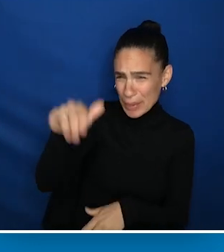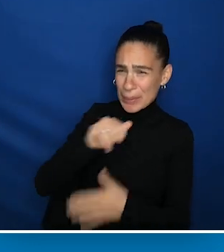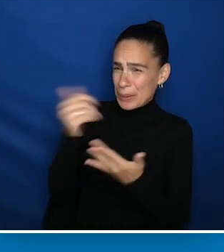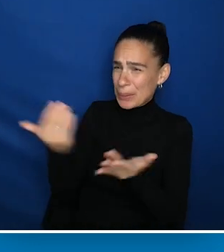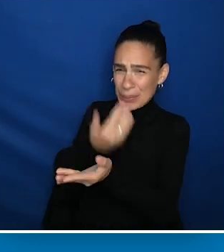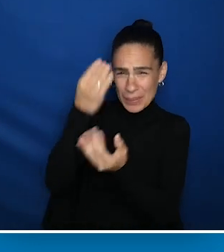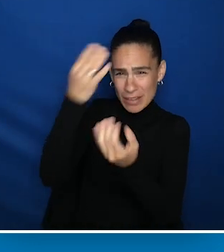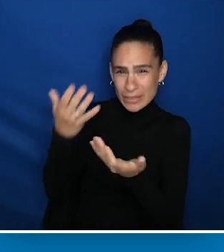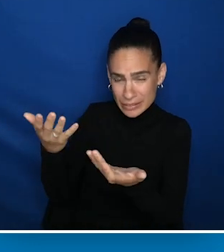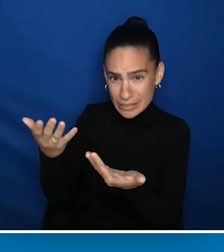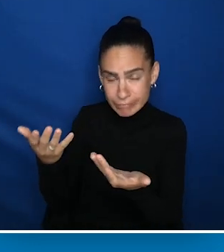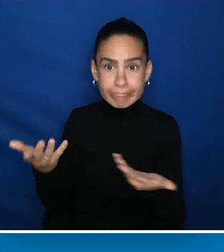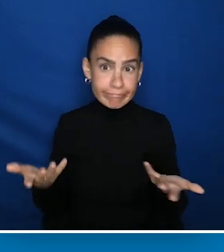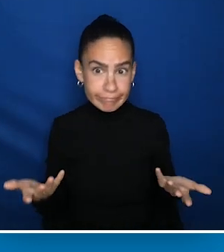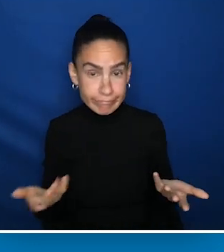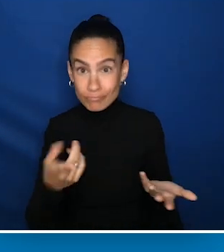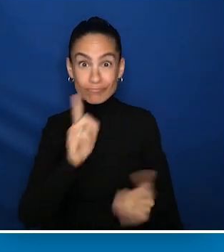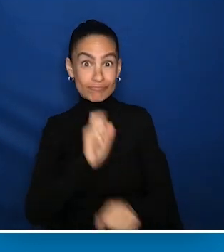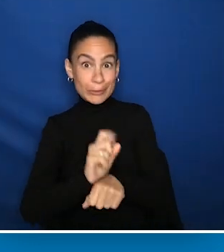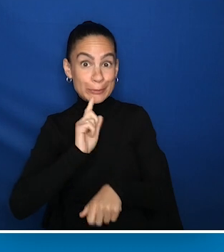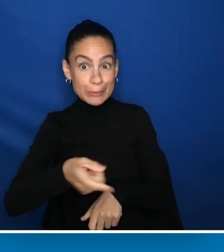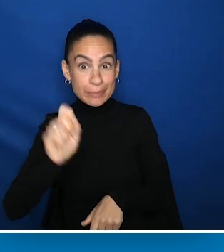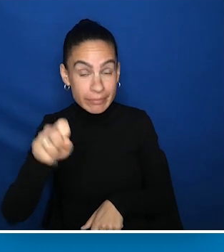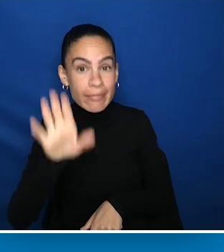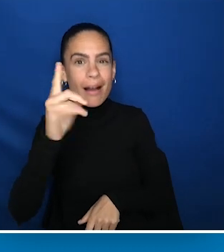You haven't told me anything new", and that is true.